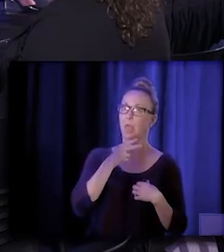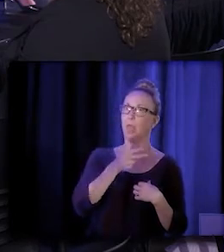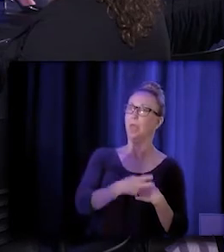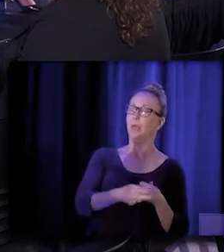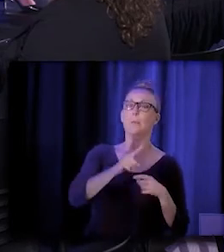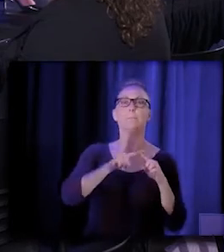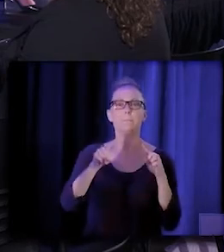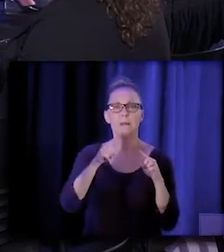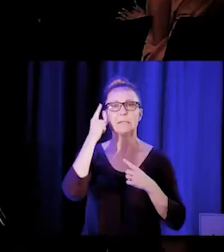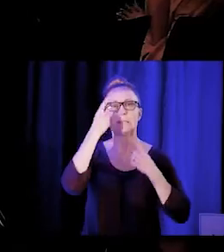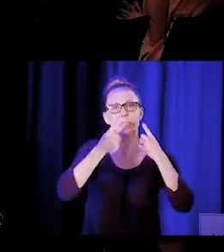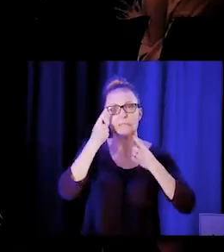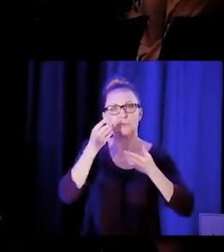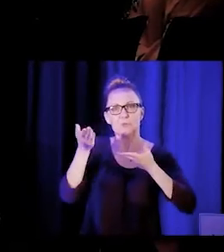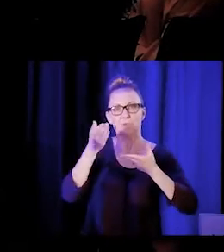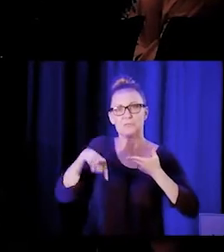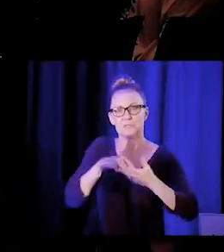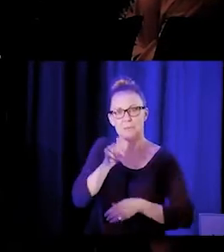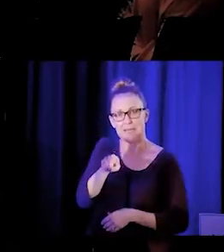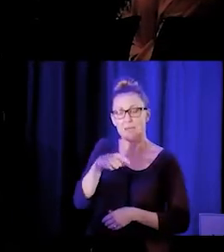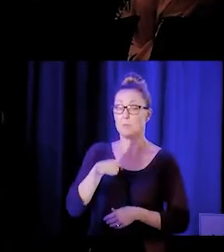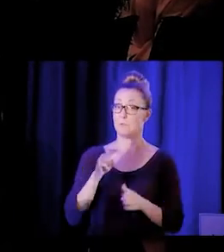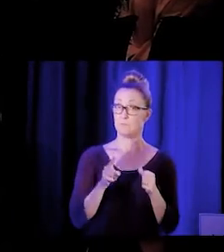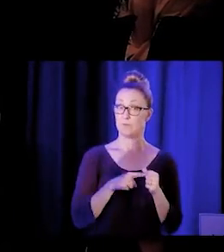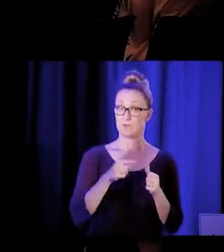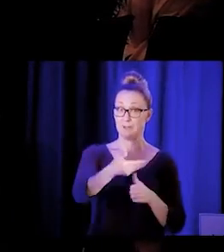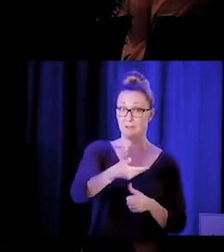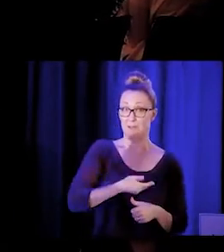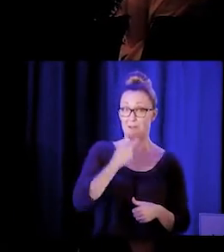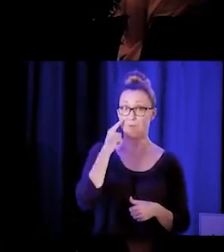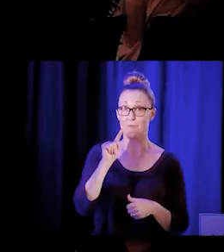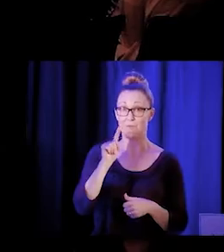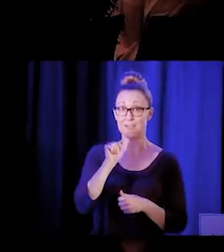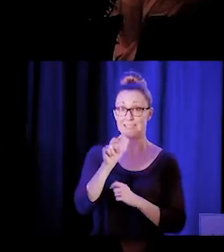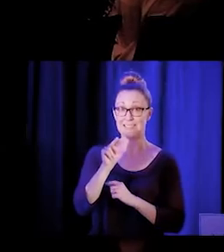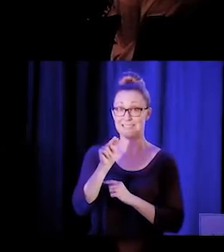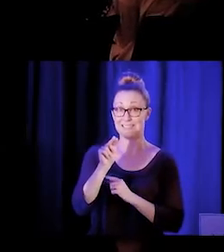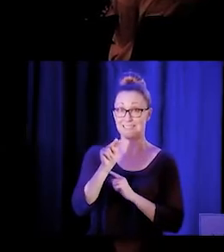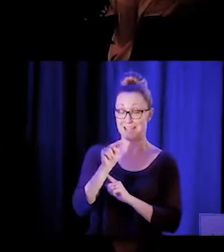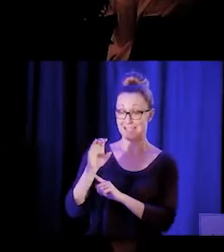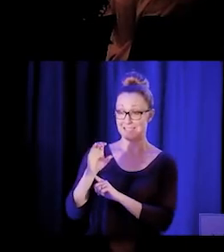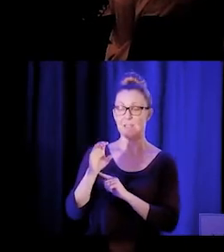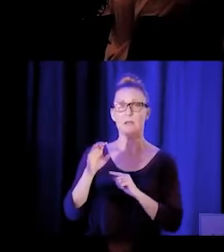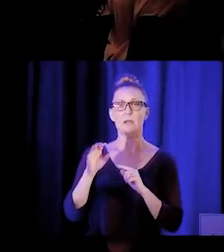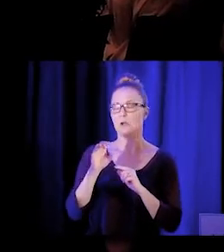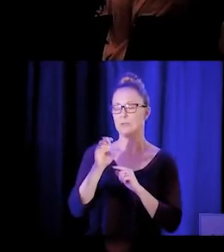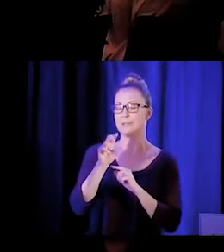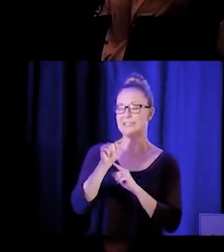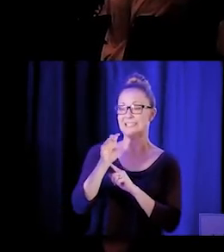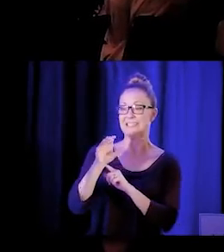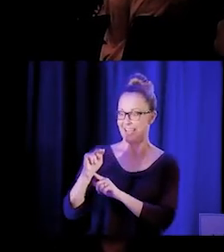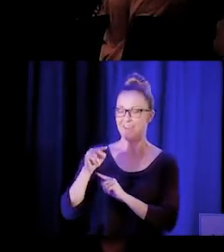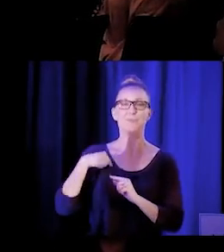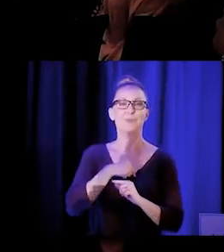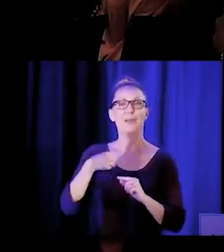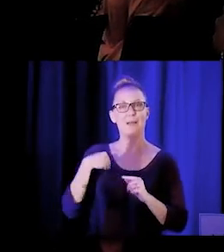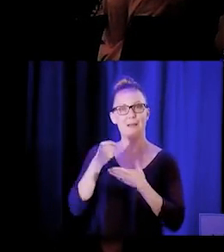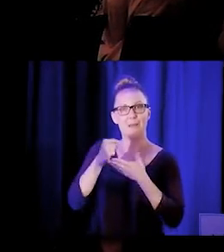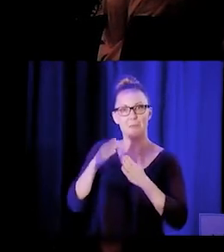but thinking about the services we need, when I was originally hired with Transitions Clinic Network, we actually had our own therapist, which I thought was one of the best parts of the model